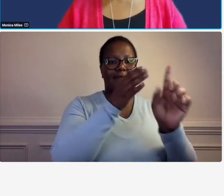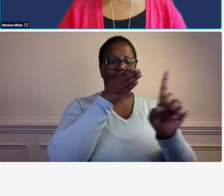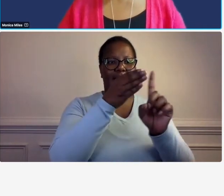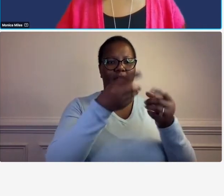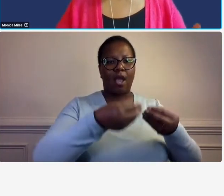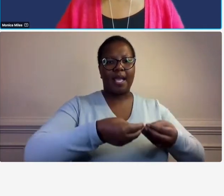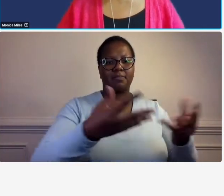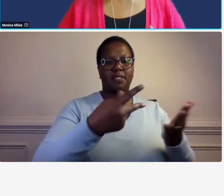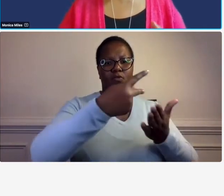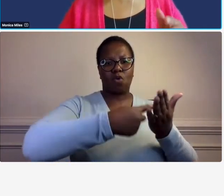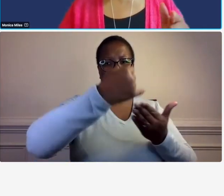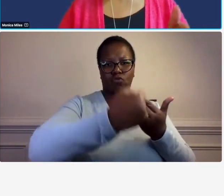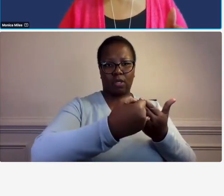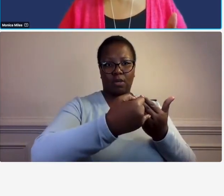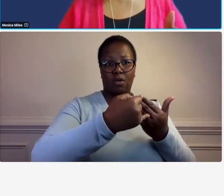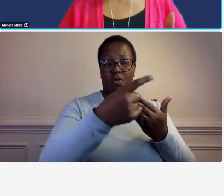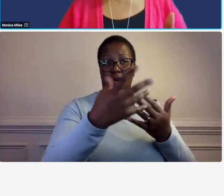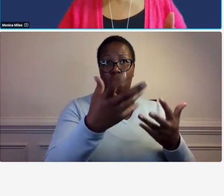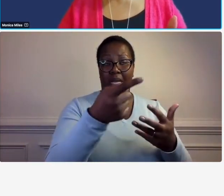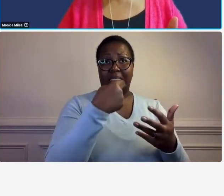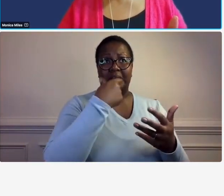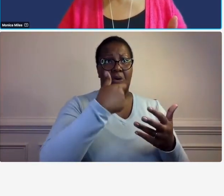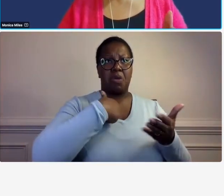or they feel they're exempt so they think they're exempt i'll put that in there i